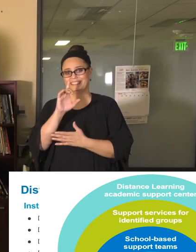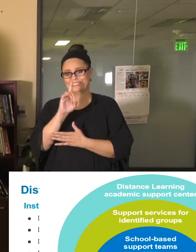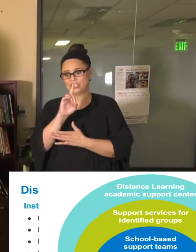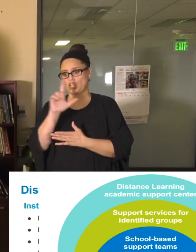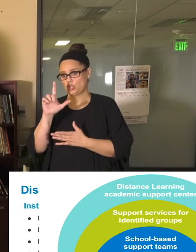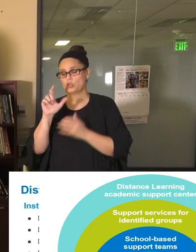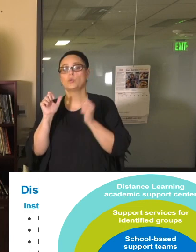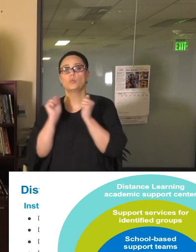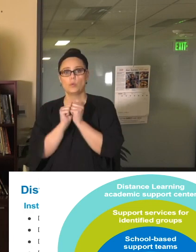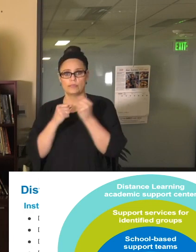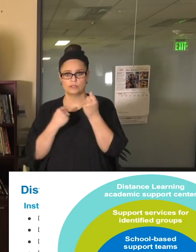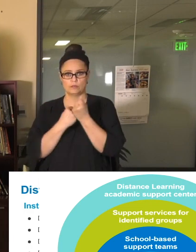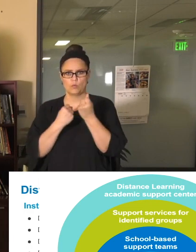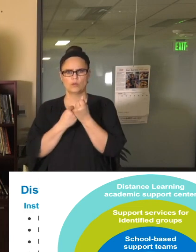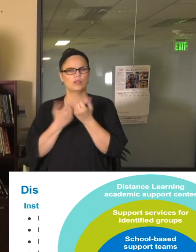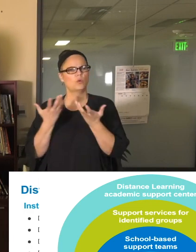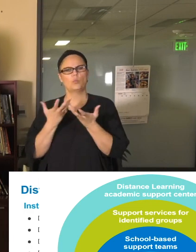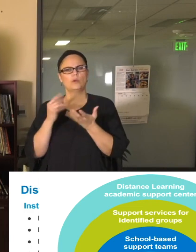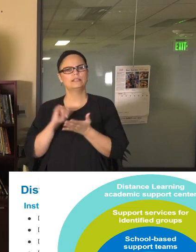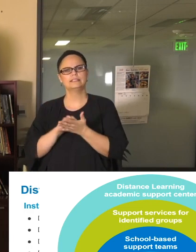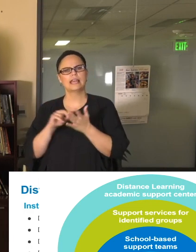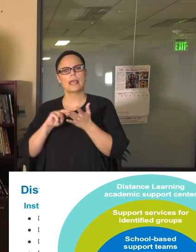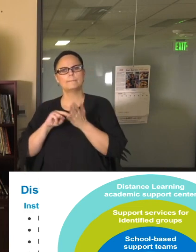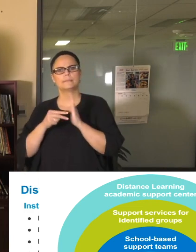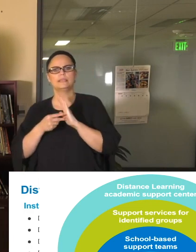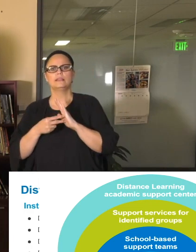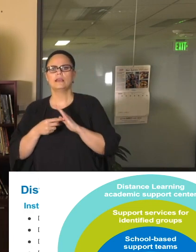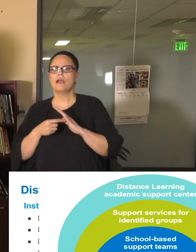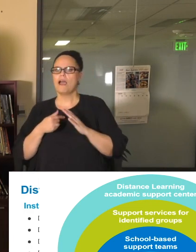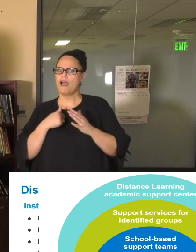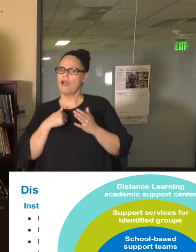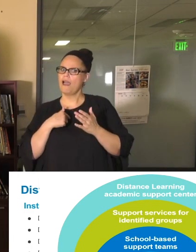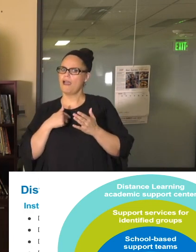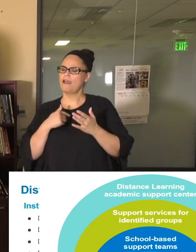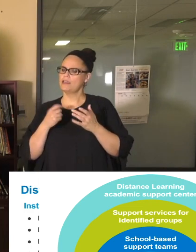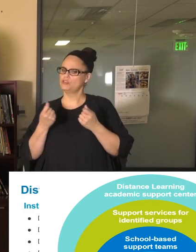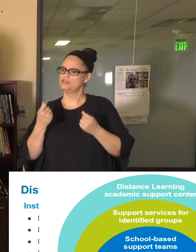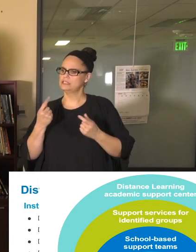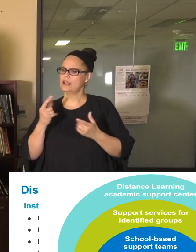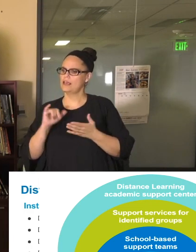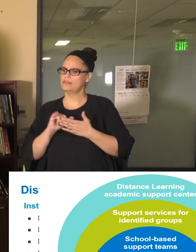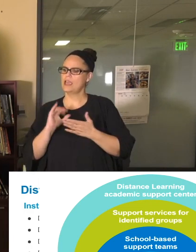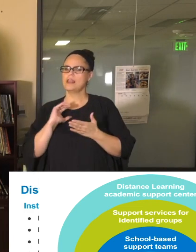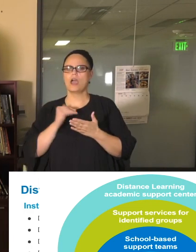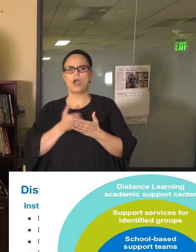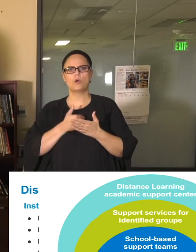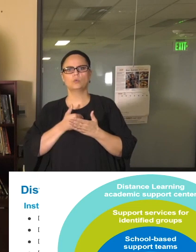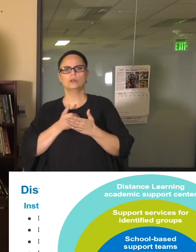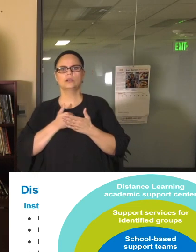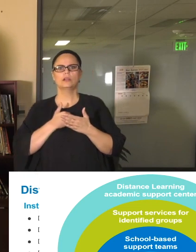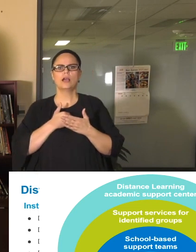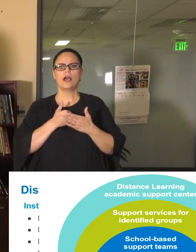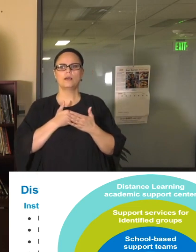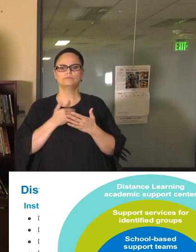What does this mean exactly? I understand that the school day can be very difficult in these times when